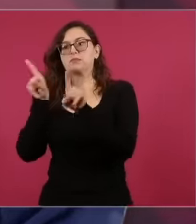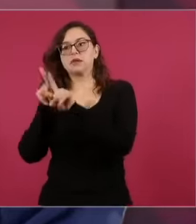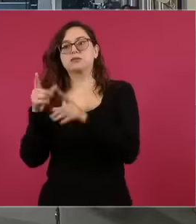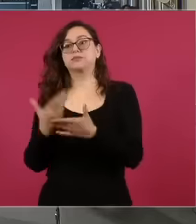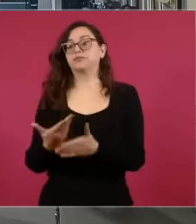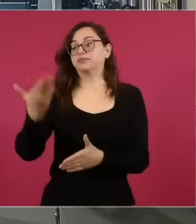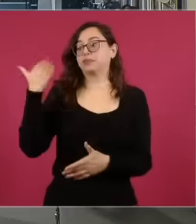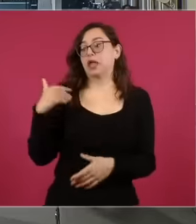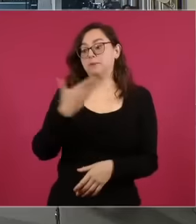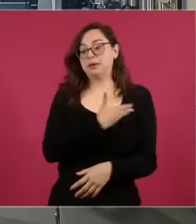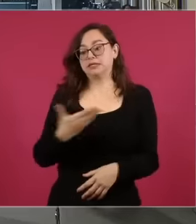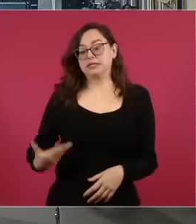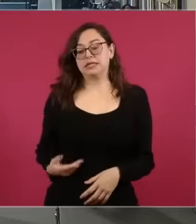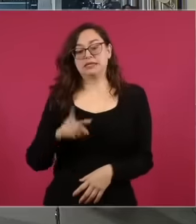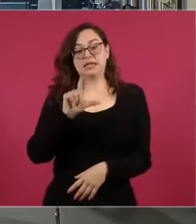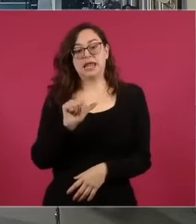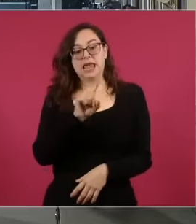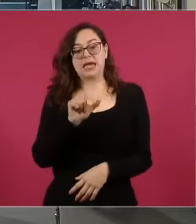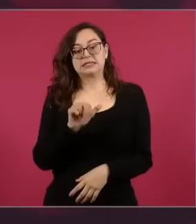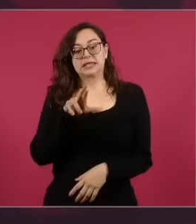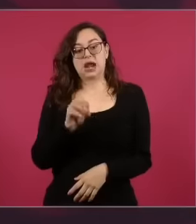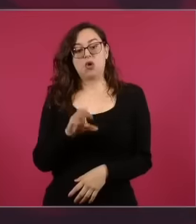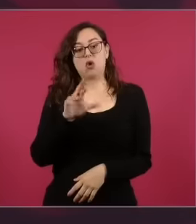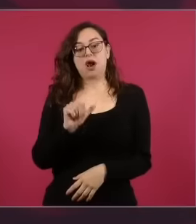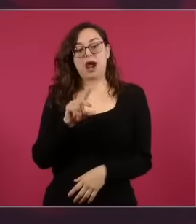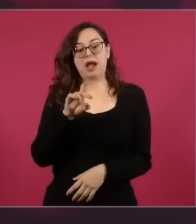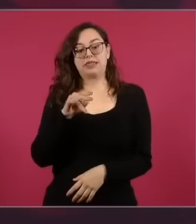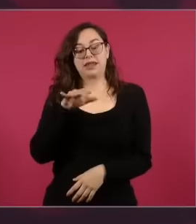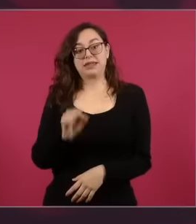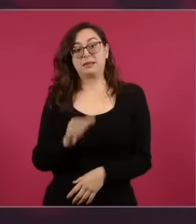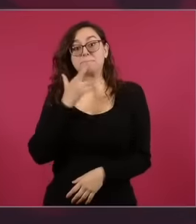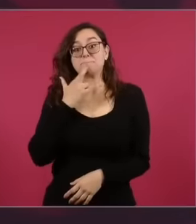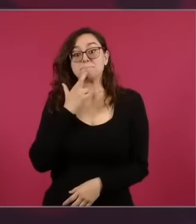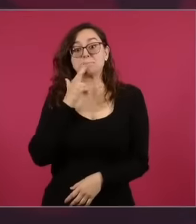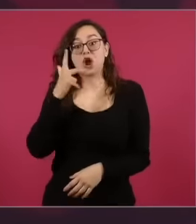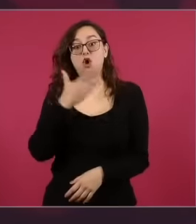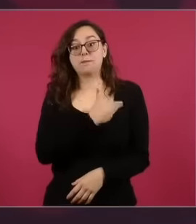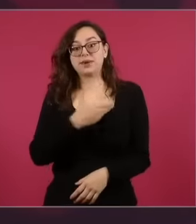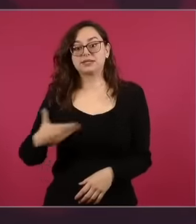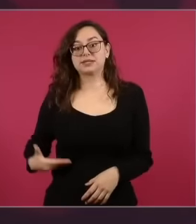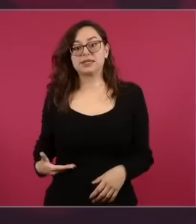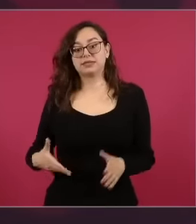finish primary school but he was a sensitive man